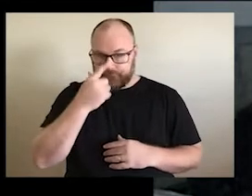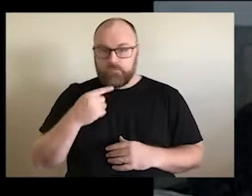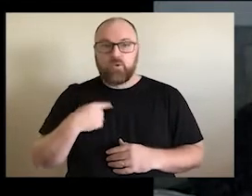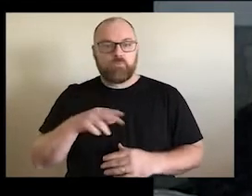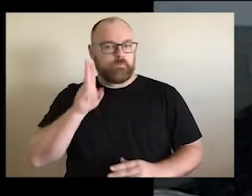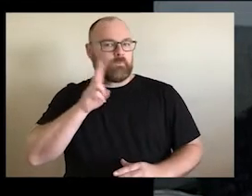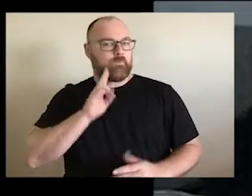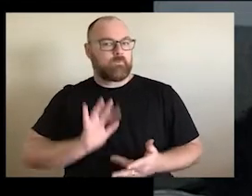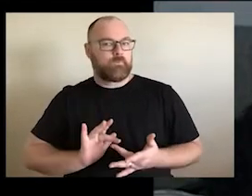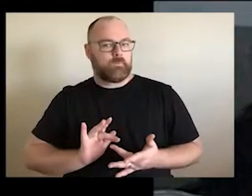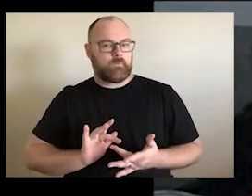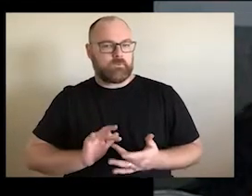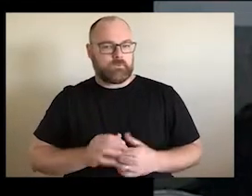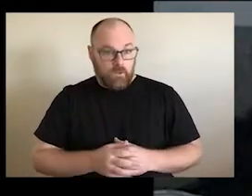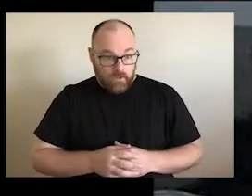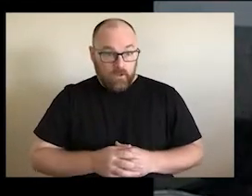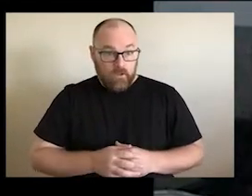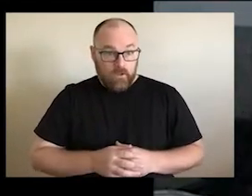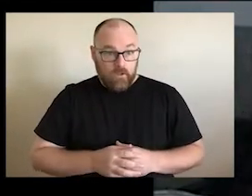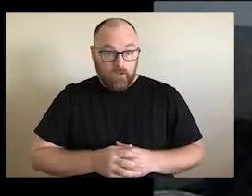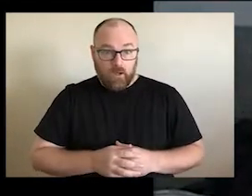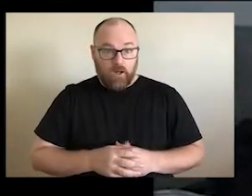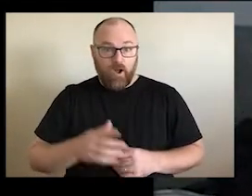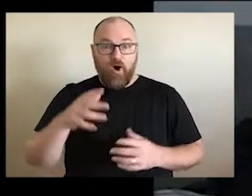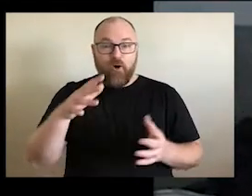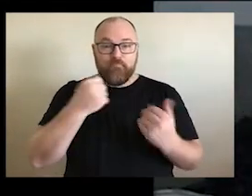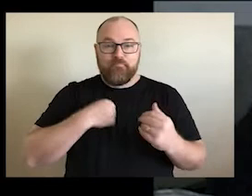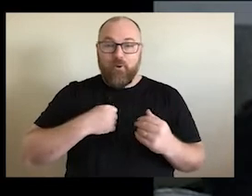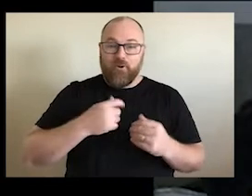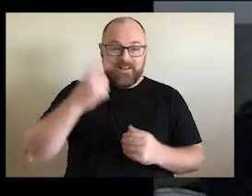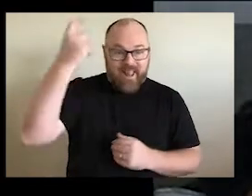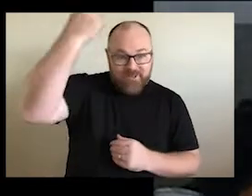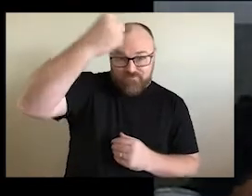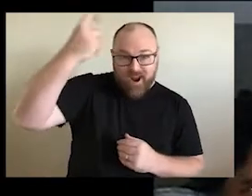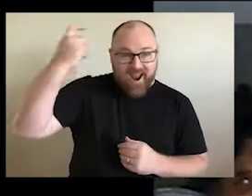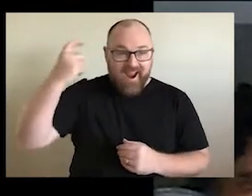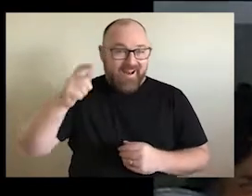yourself. Nice and tidy. Gossamer hairspray when it first came out.